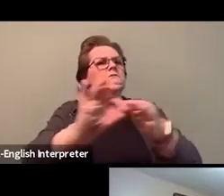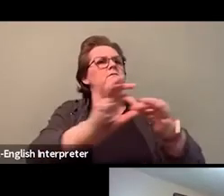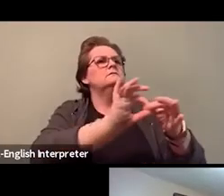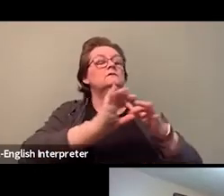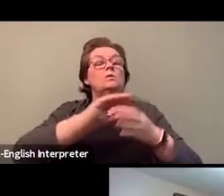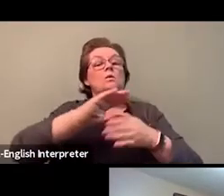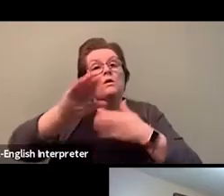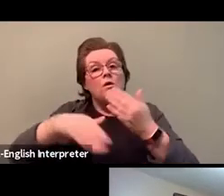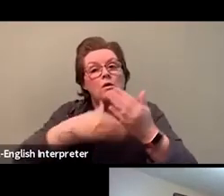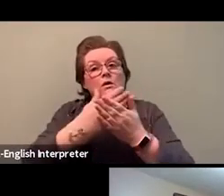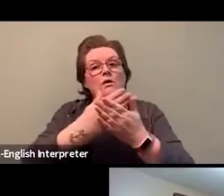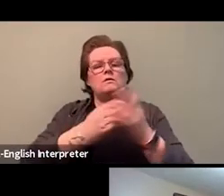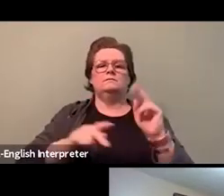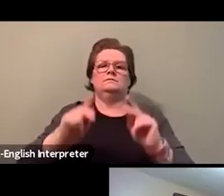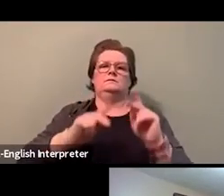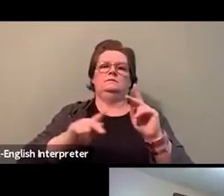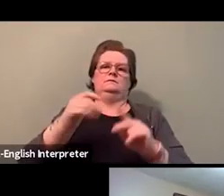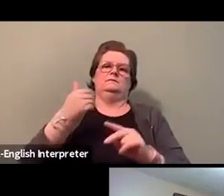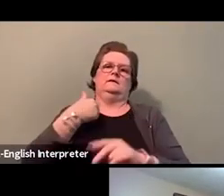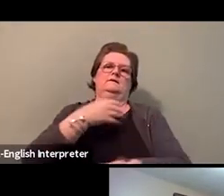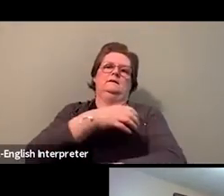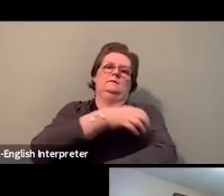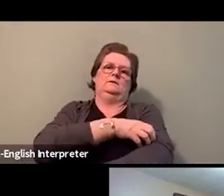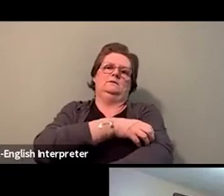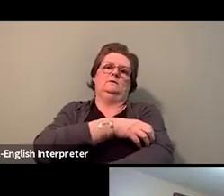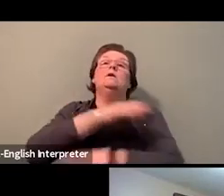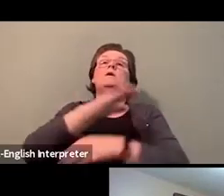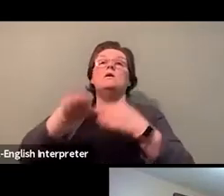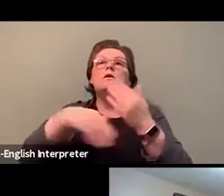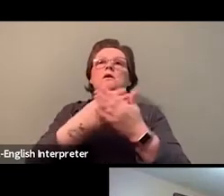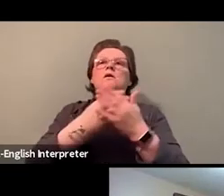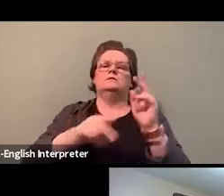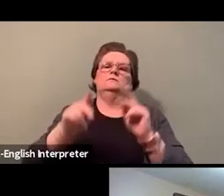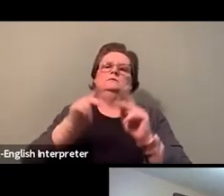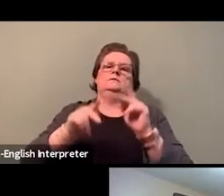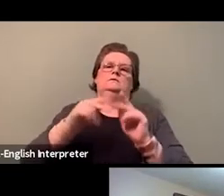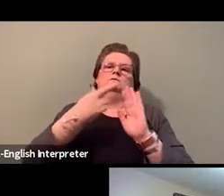And this is about building us all up for a better society for generations to come.